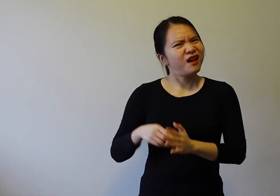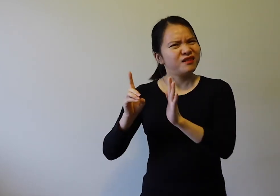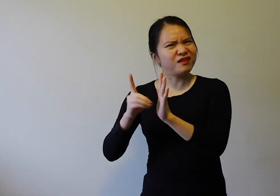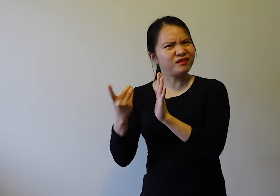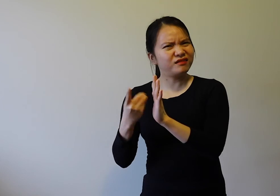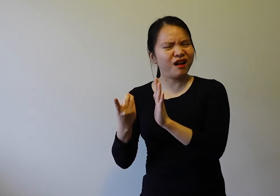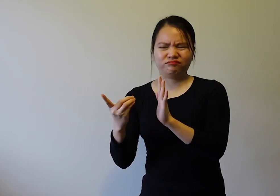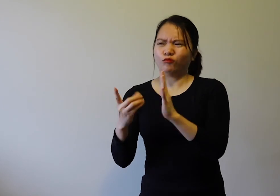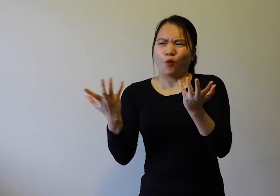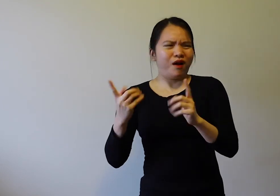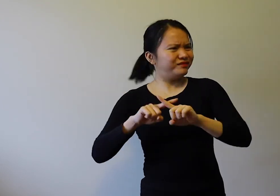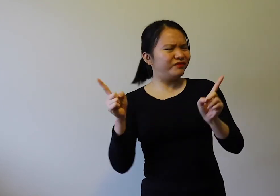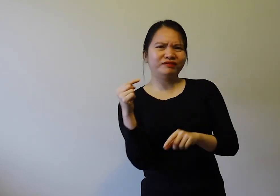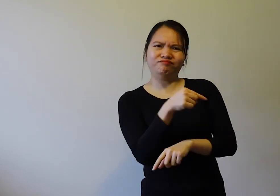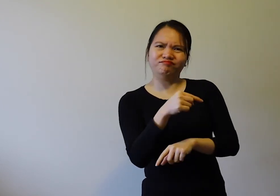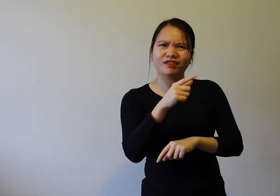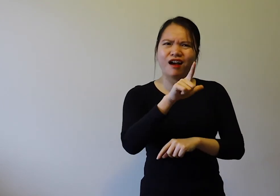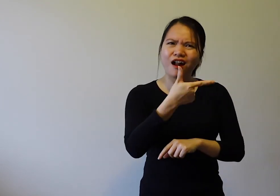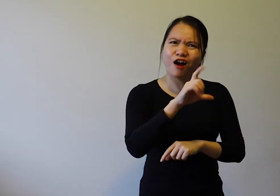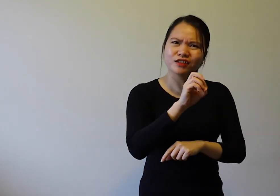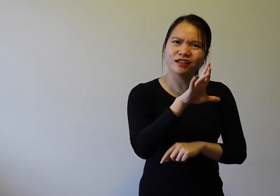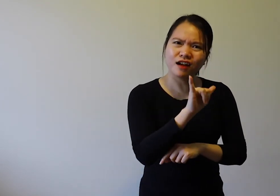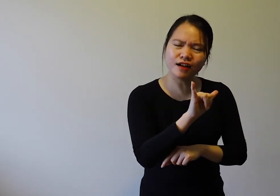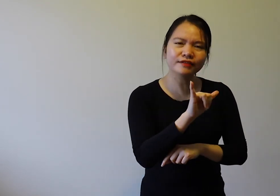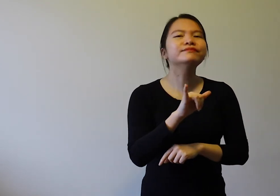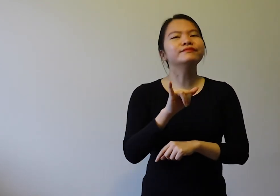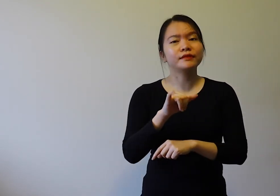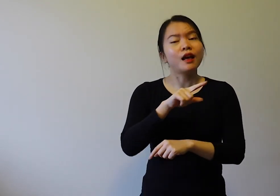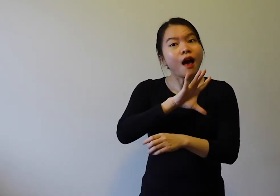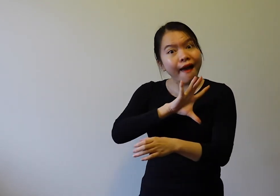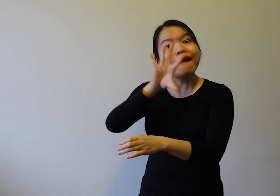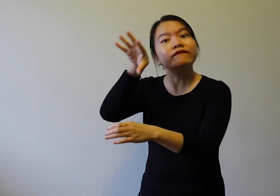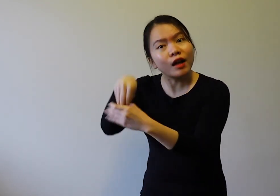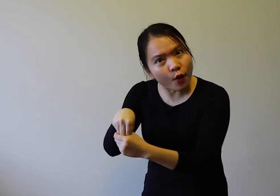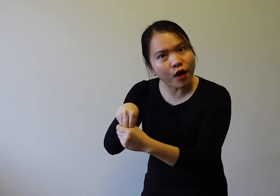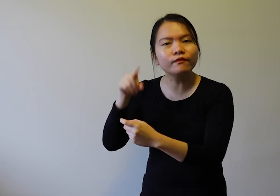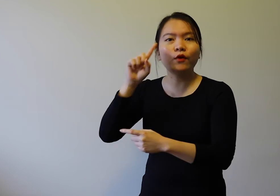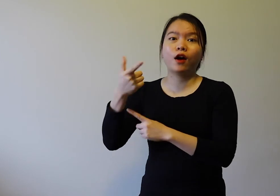A sign language dictionary differs from a glossary in that it provides additional information,